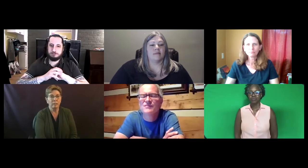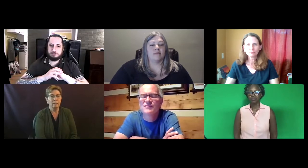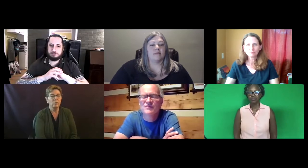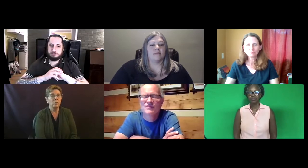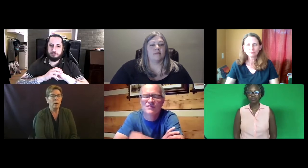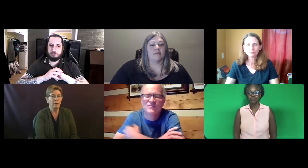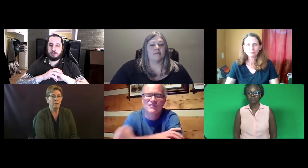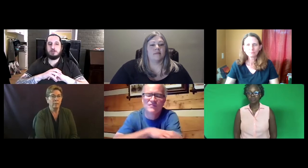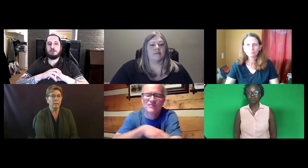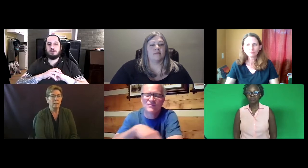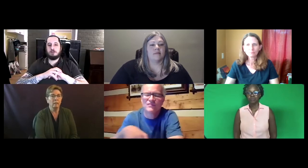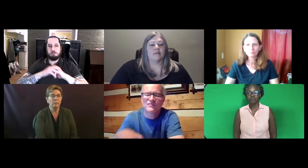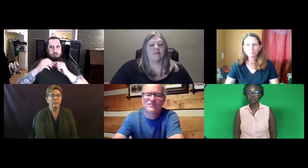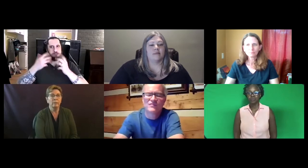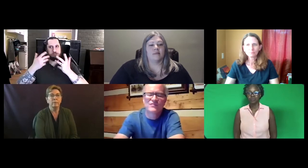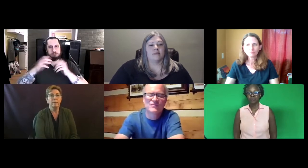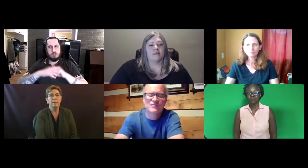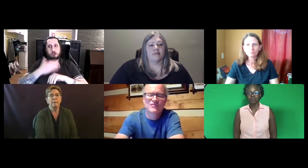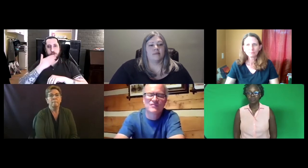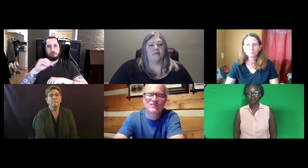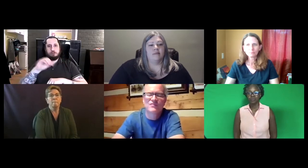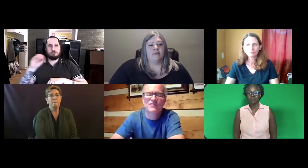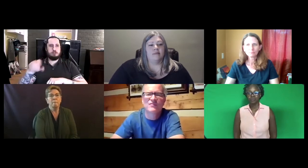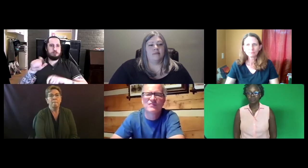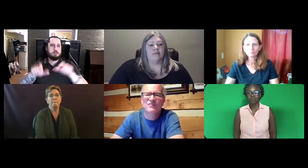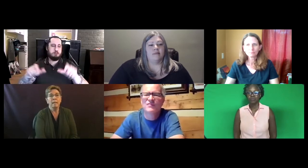that's required in Colorado.